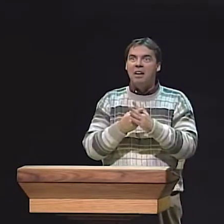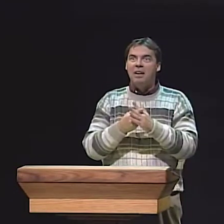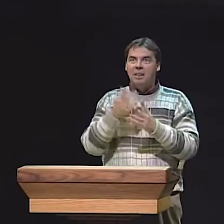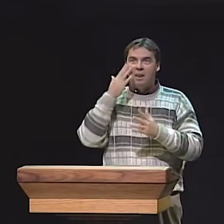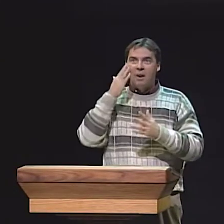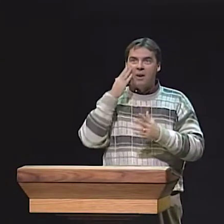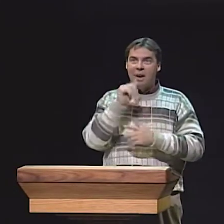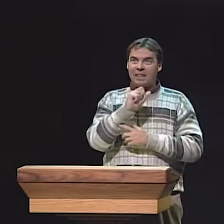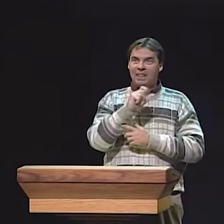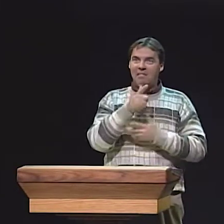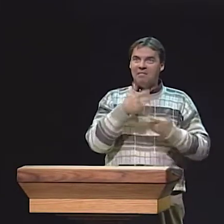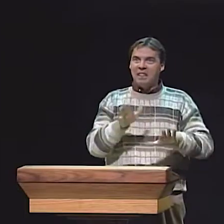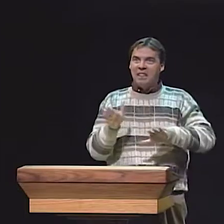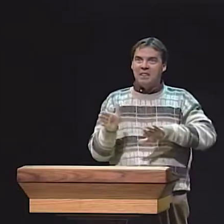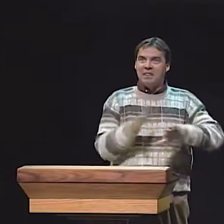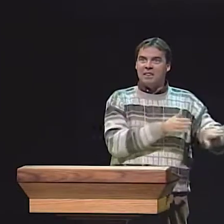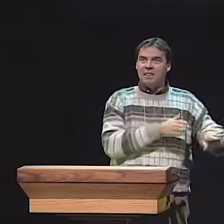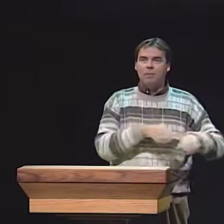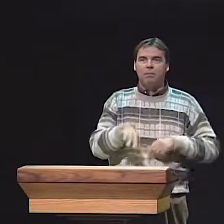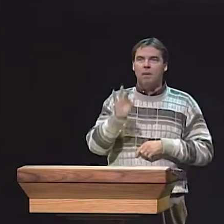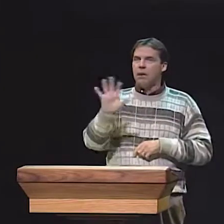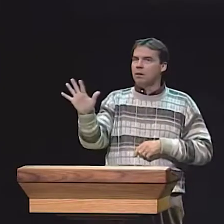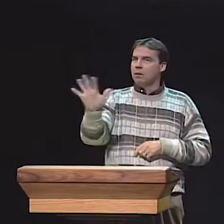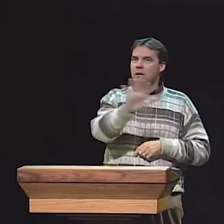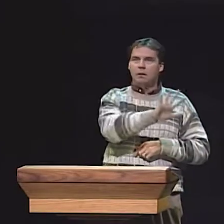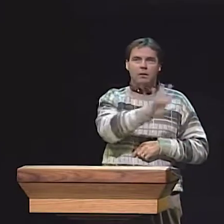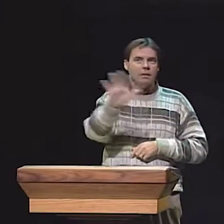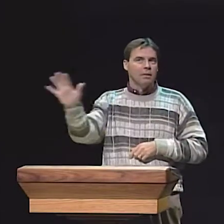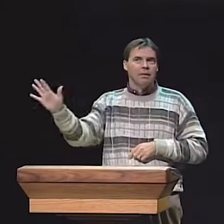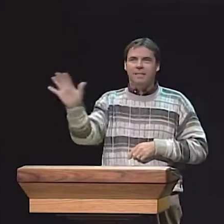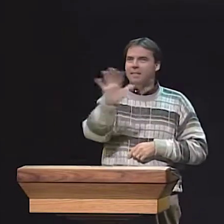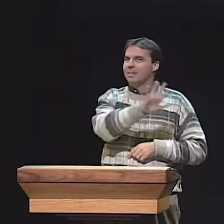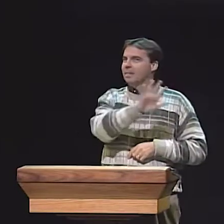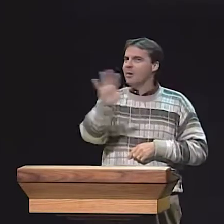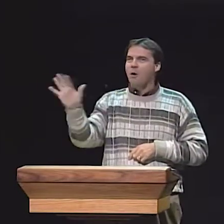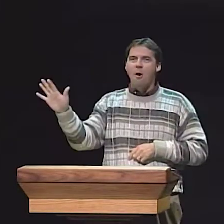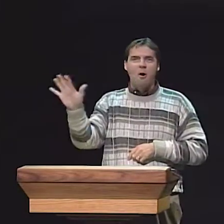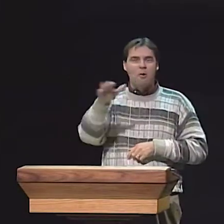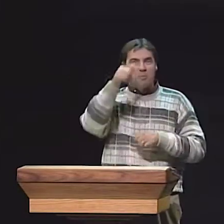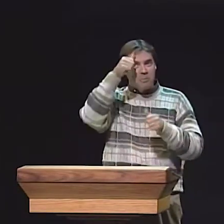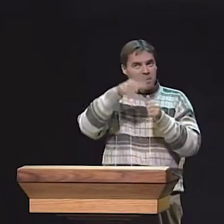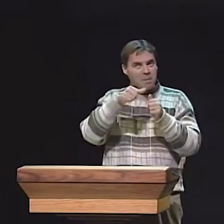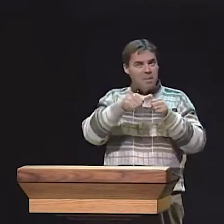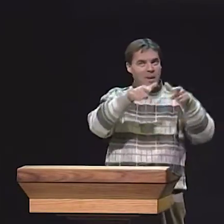AND THE ESL CURRICULUM IS READY TO START NOW. THEY'VE ALREADY LEARNED ASL AND NOW THEY'RE READY TO START